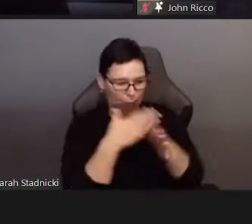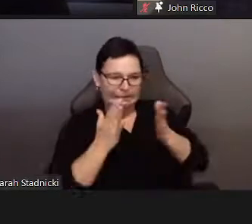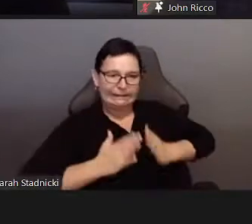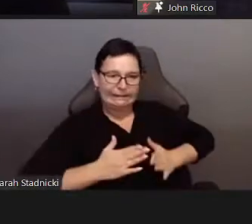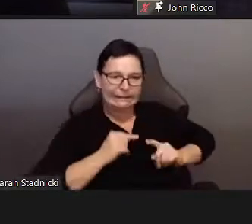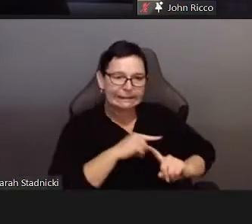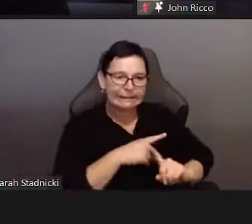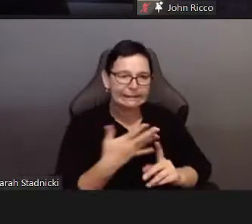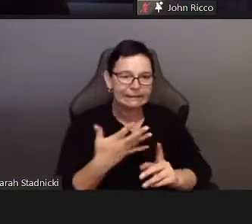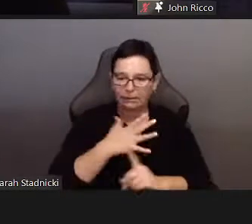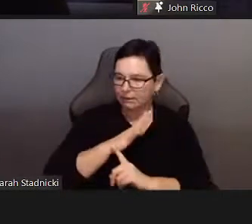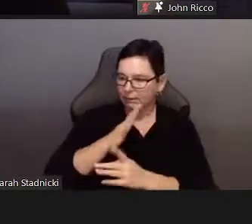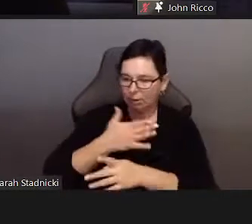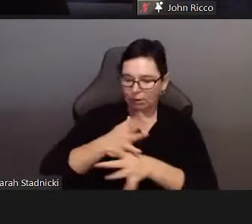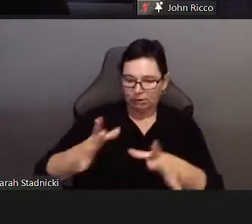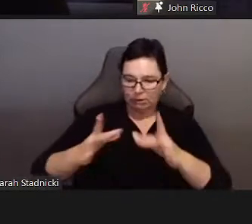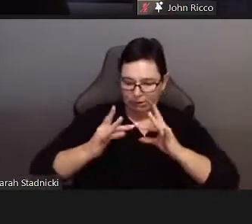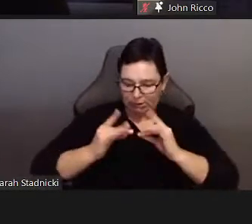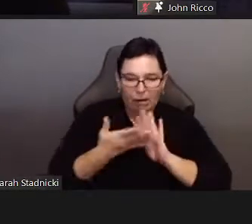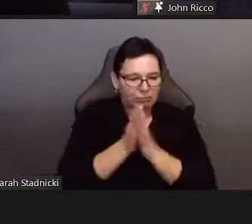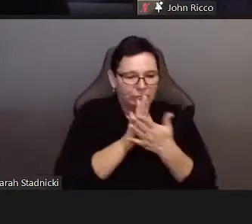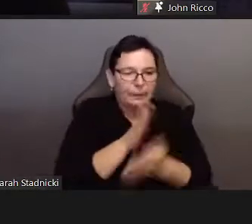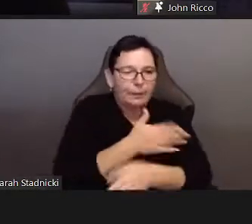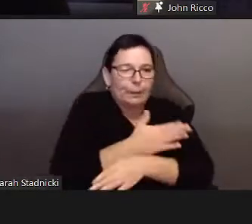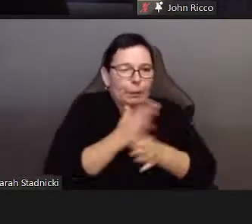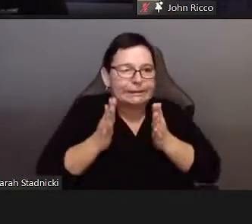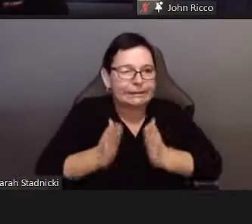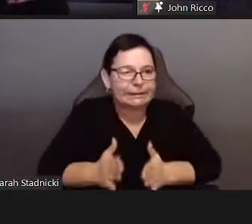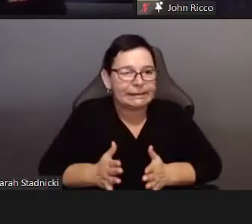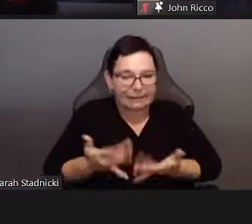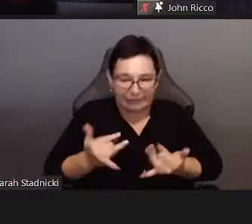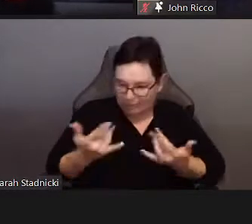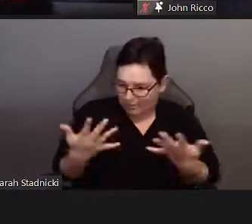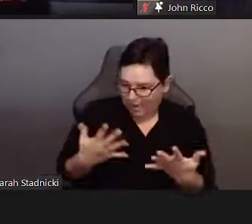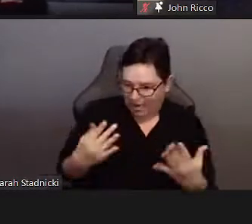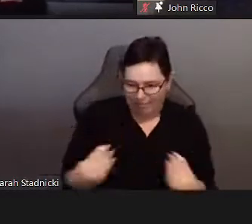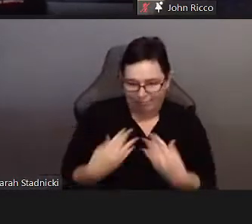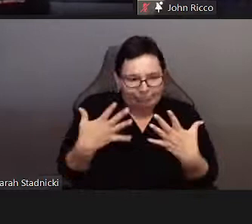He talks about that we are what excites us.